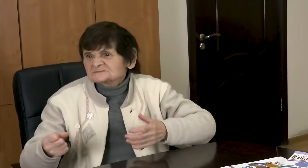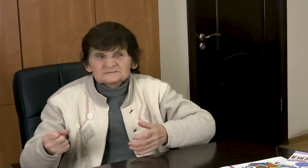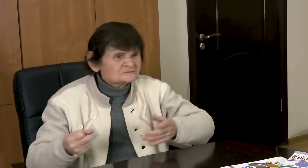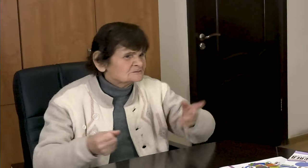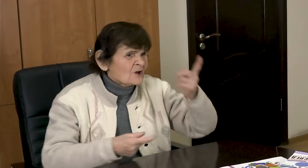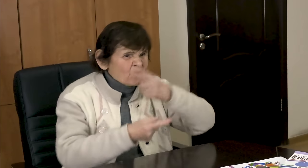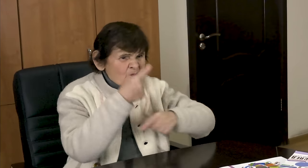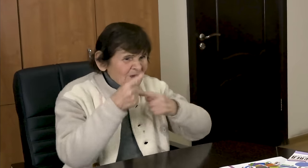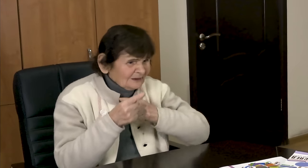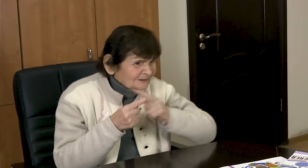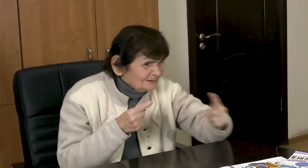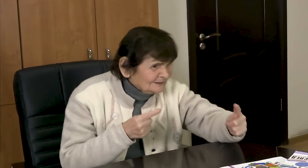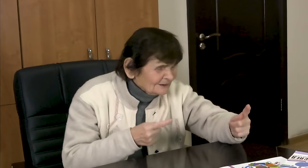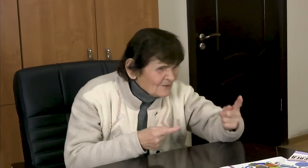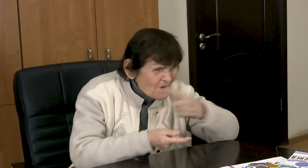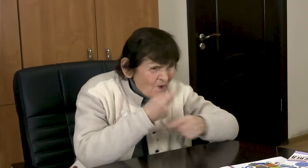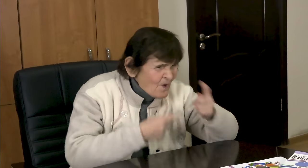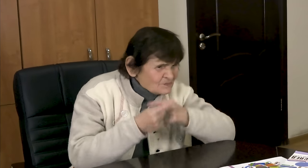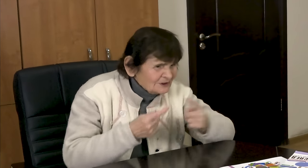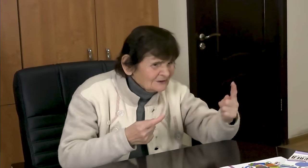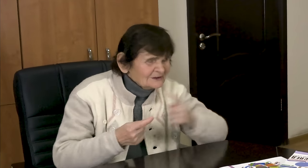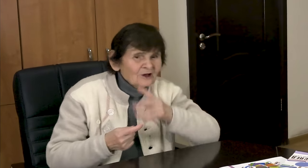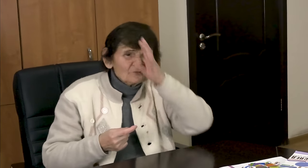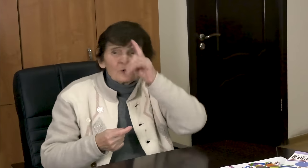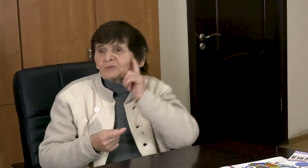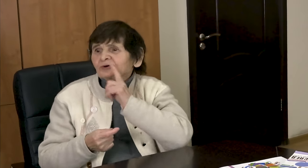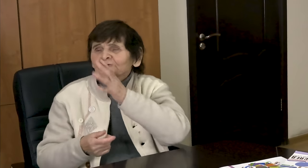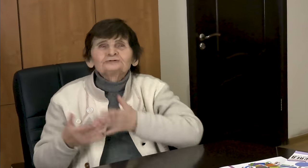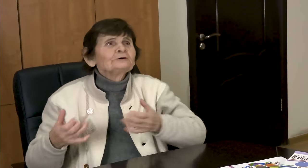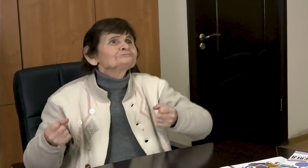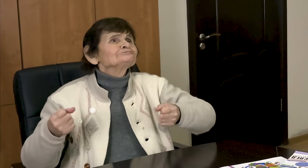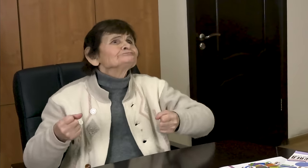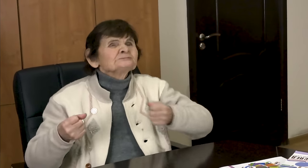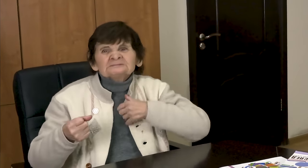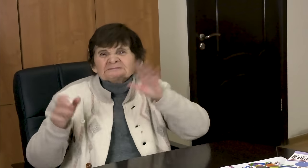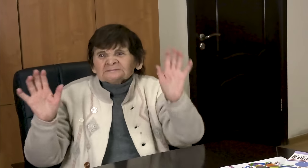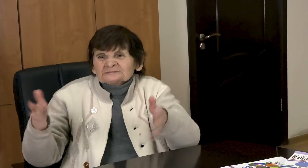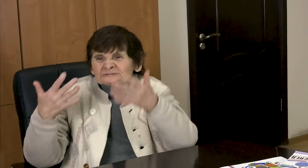I had to go back, there I saw a deaf guy with simple sticks.